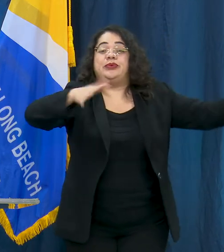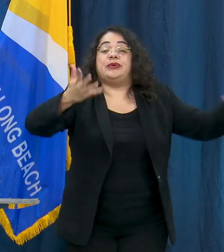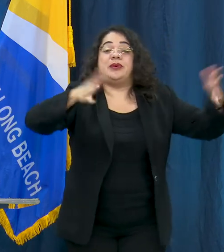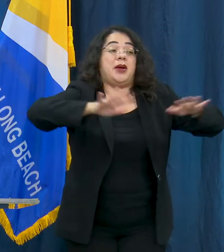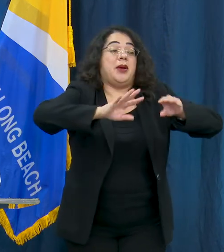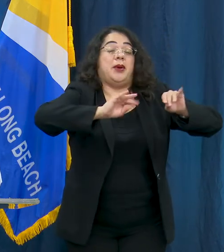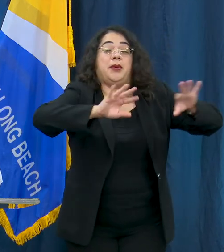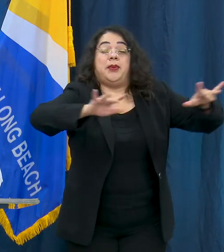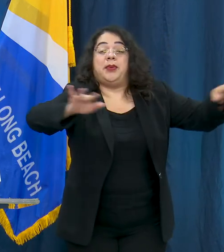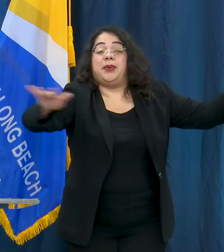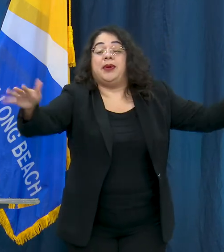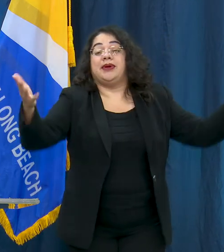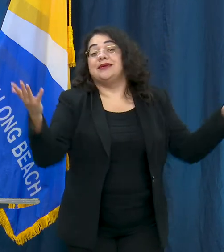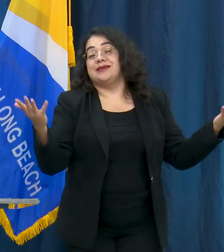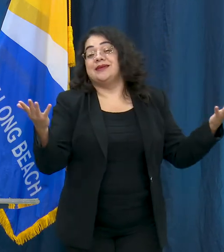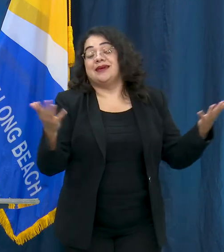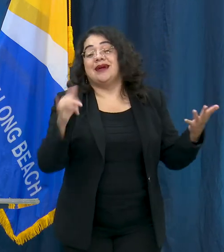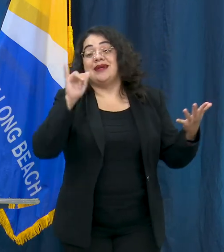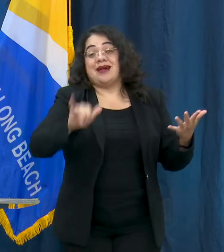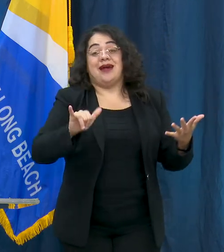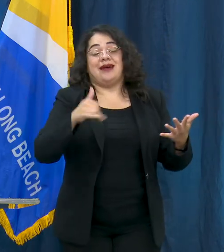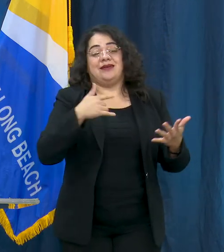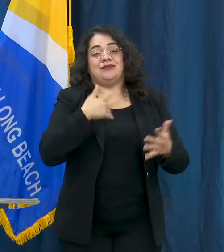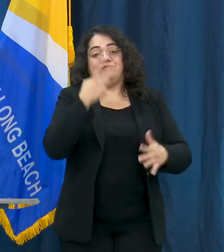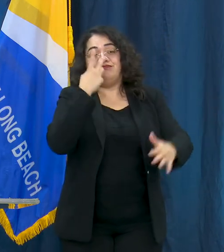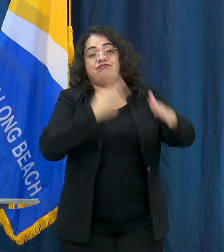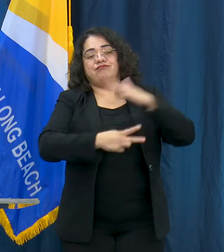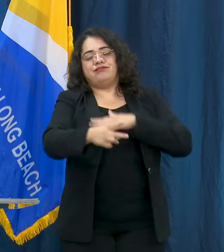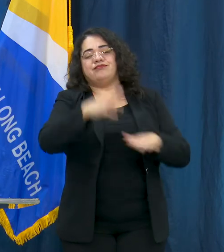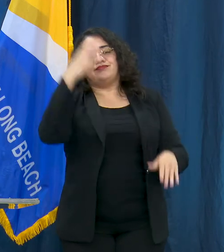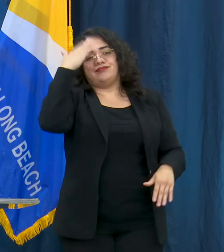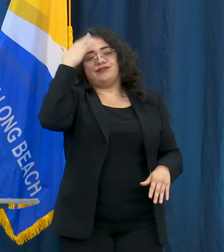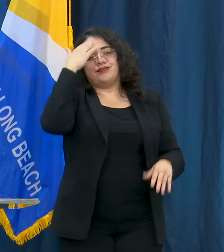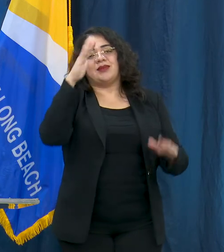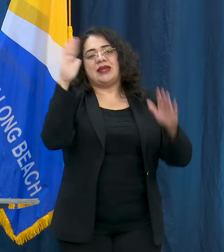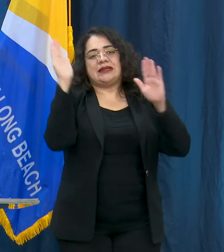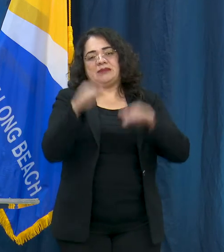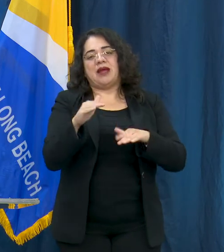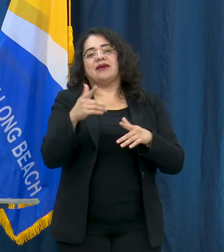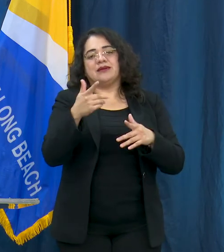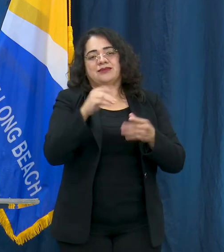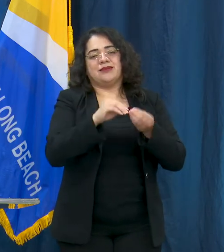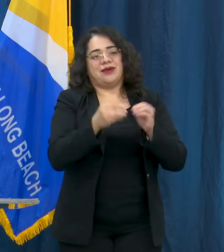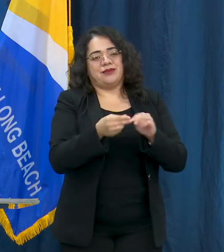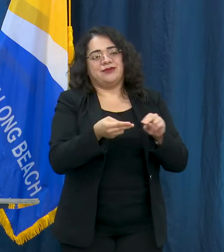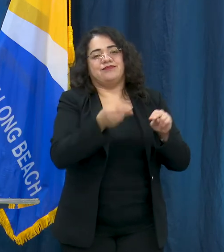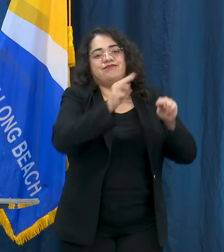because we are opening our economy and people are able to interact more. All